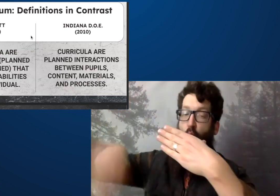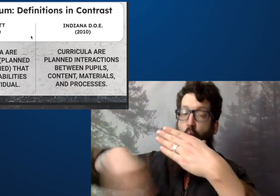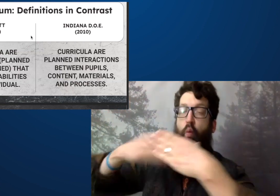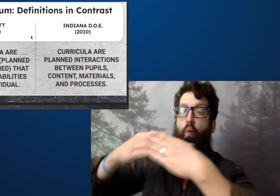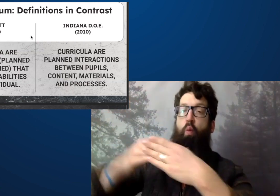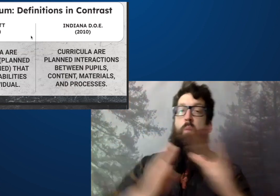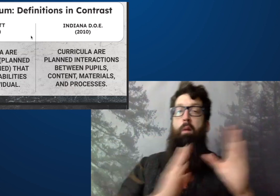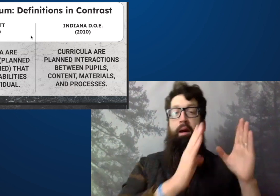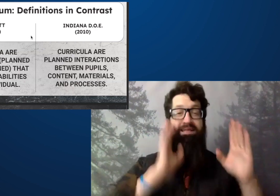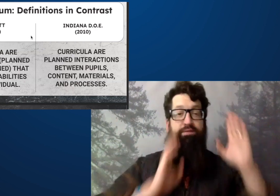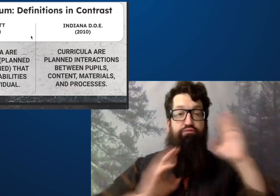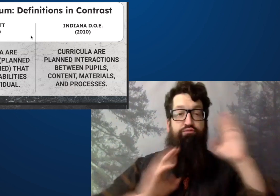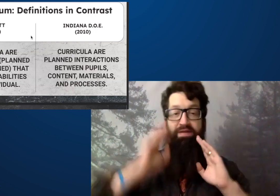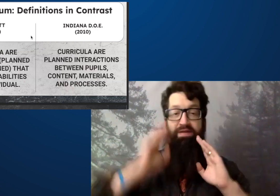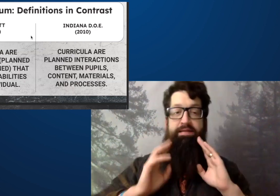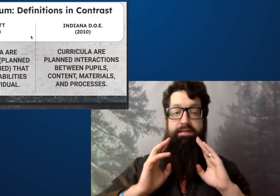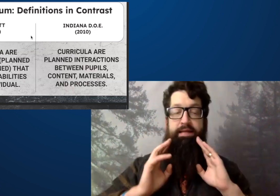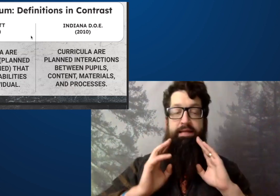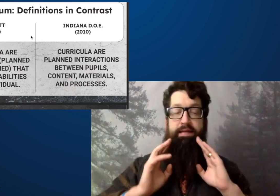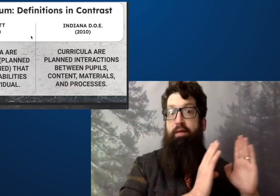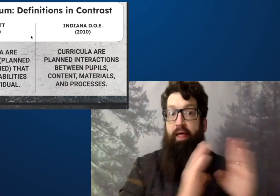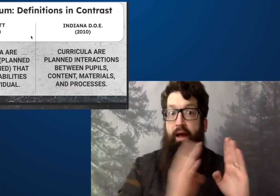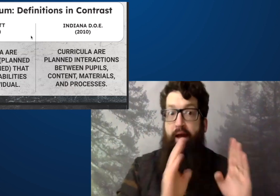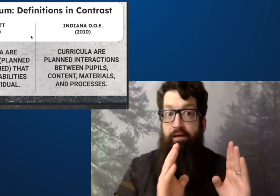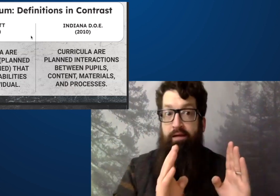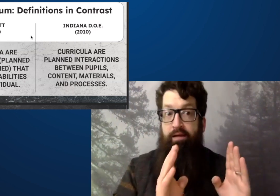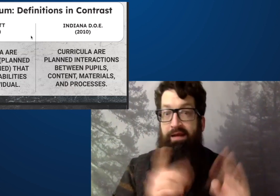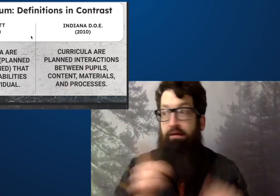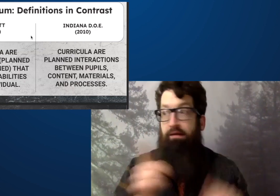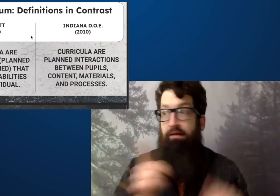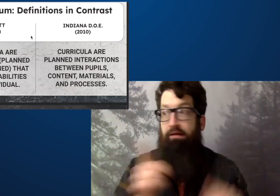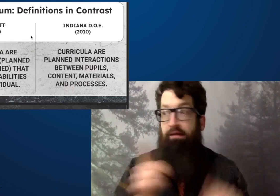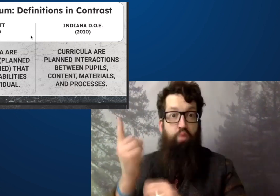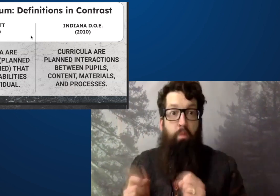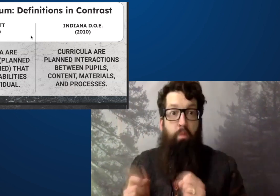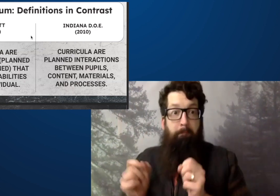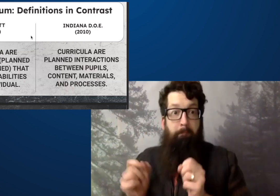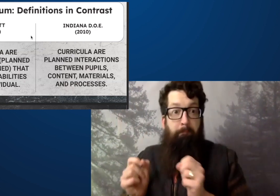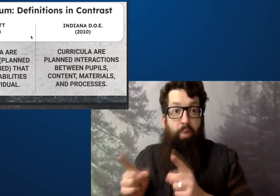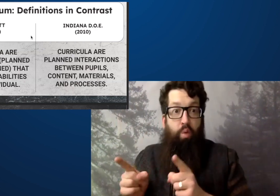and he said that curriculum are all experiences,